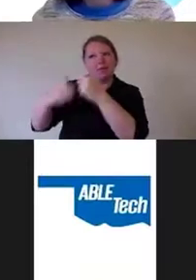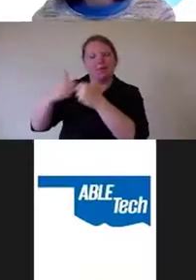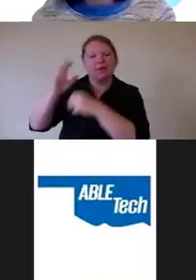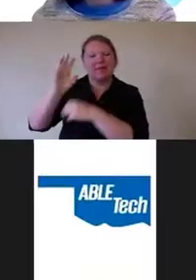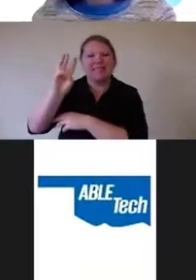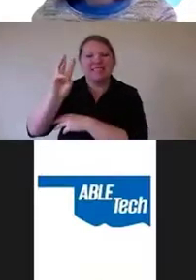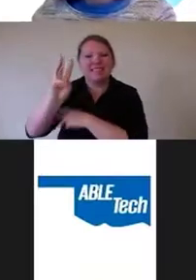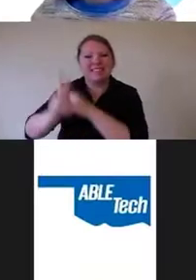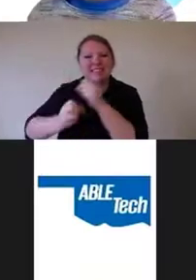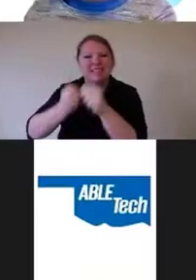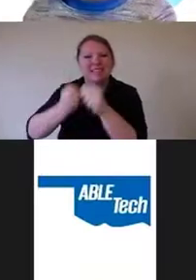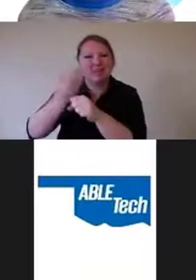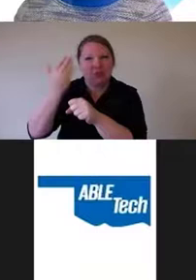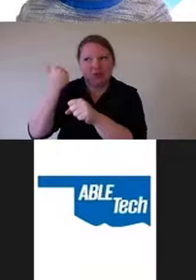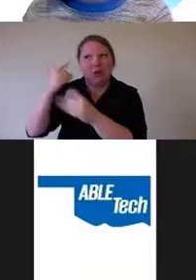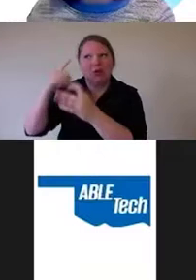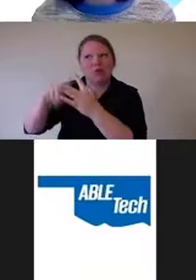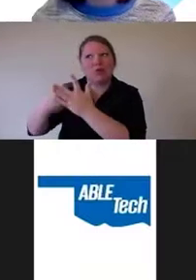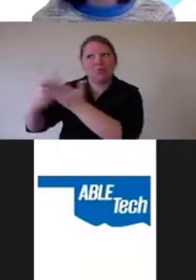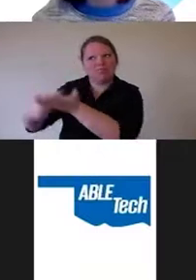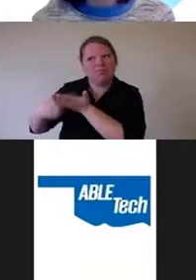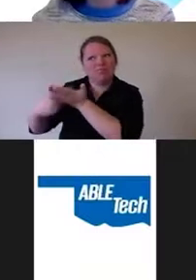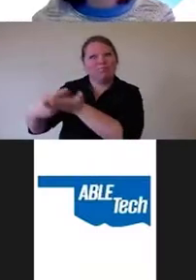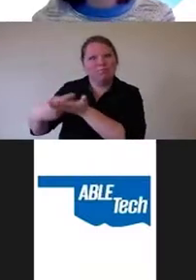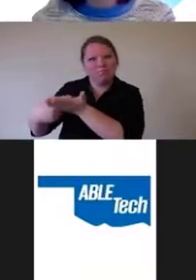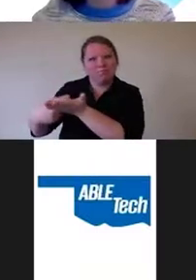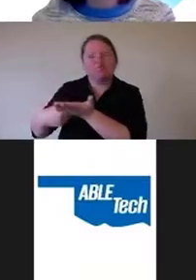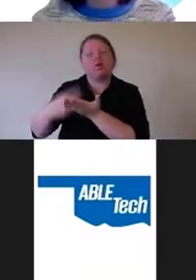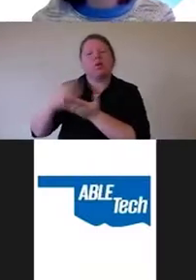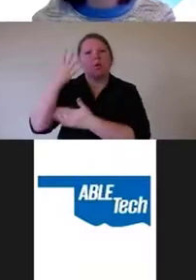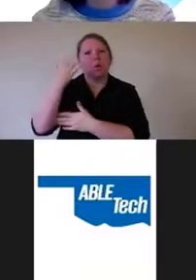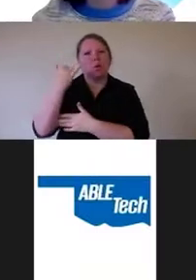And it had to do with the fact that one of my employees was